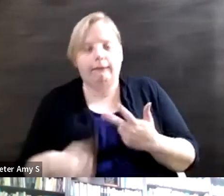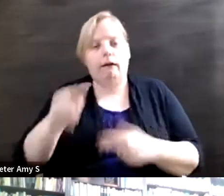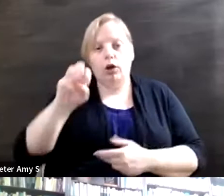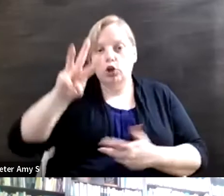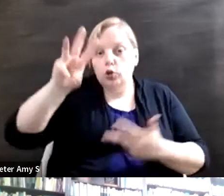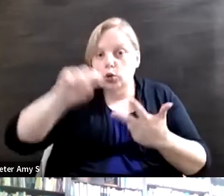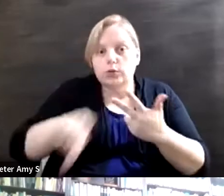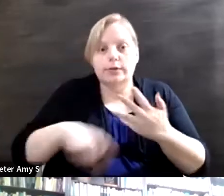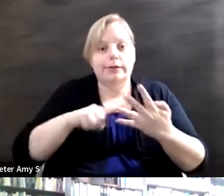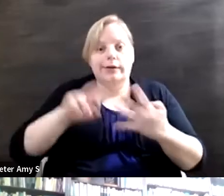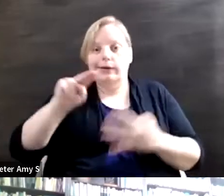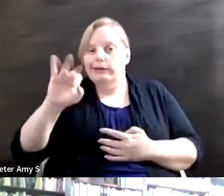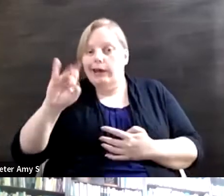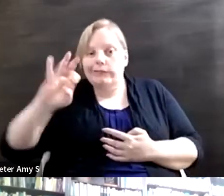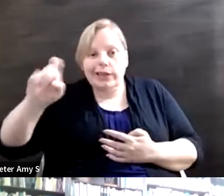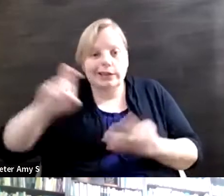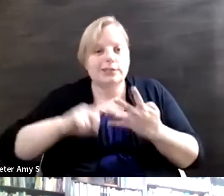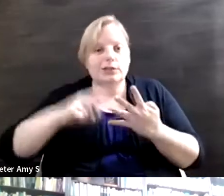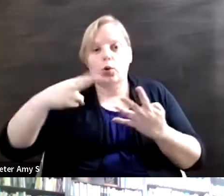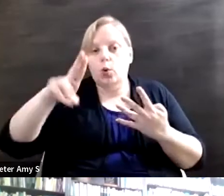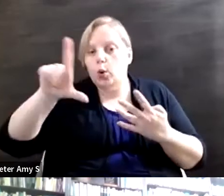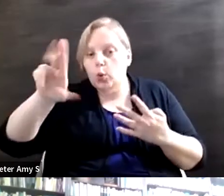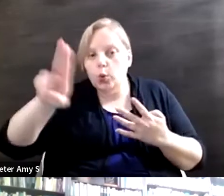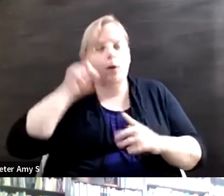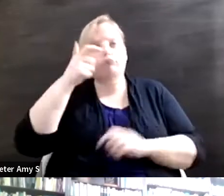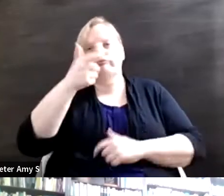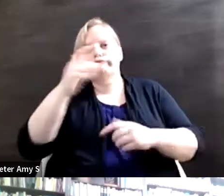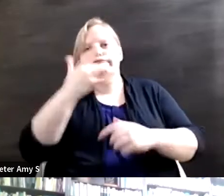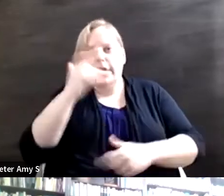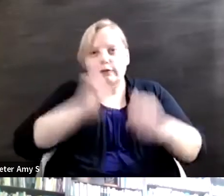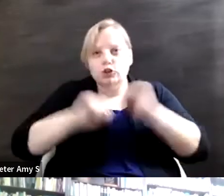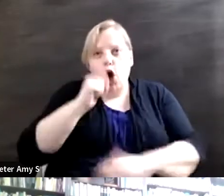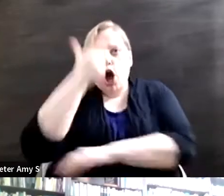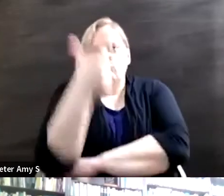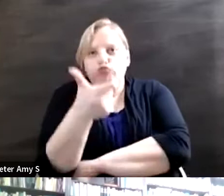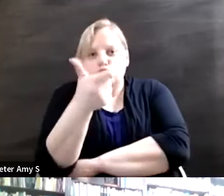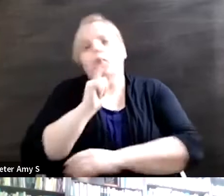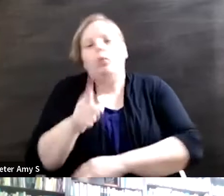Netflix, Hulu, you name it--and we're streaming our favorite show--we create a reality out of the